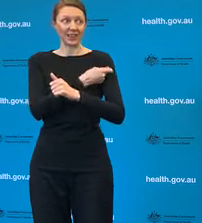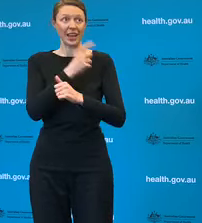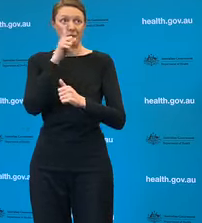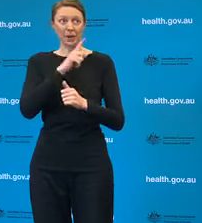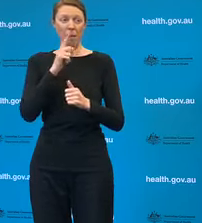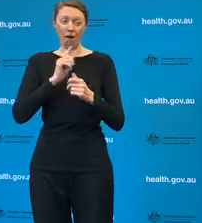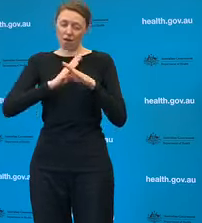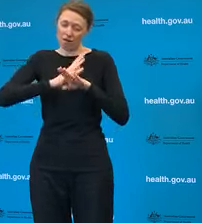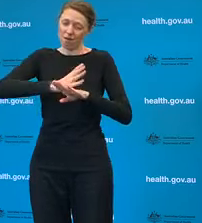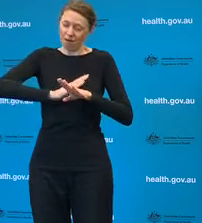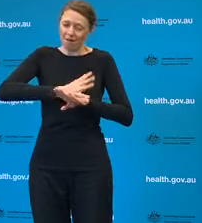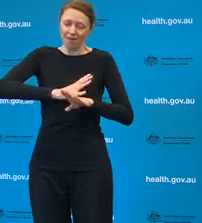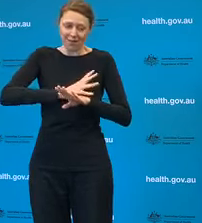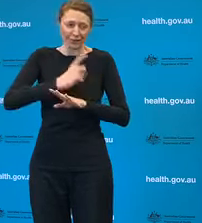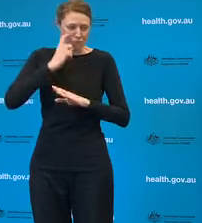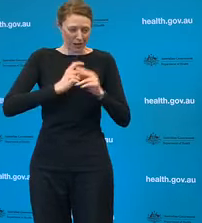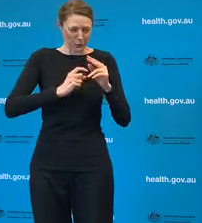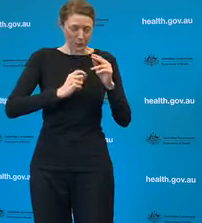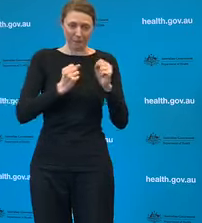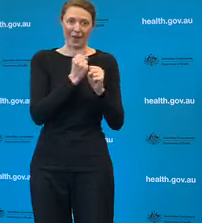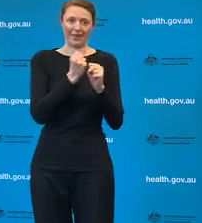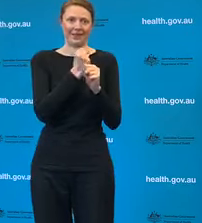around the world all the resources that are going in